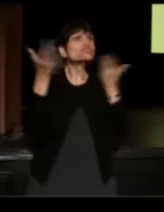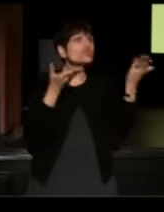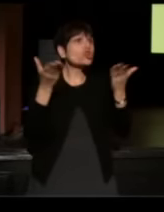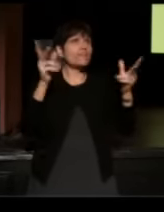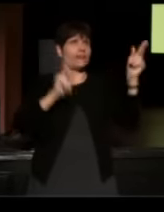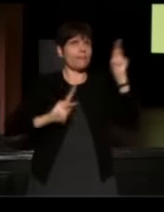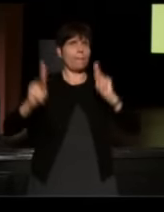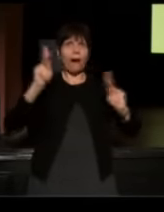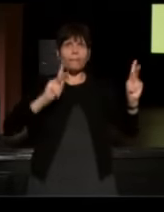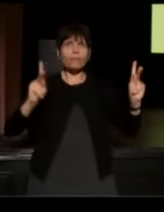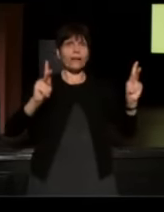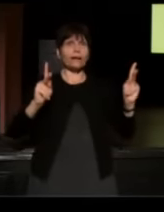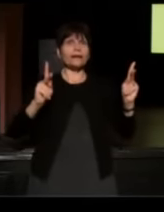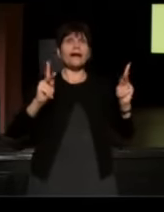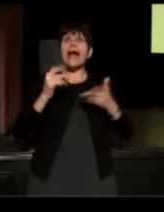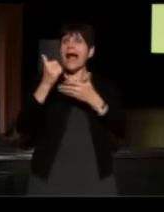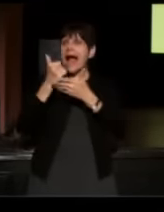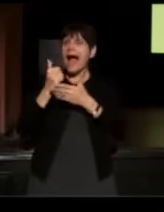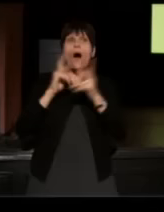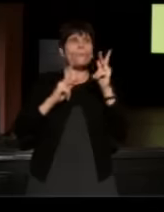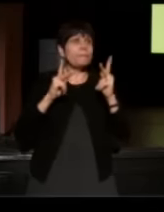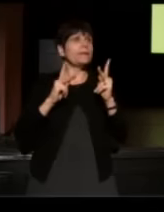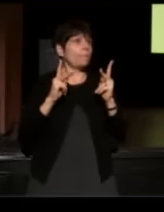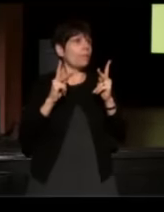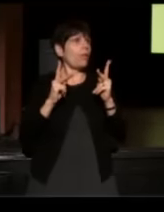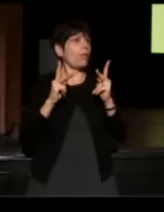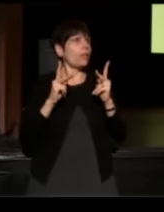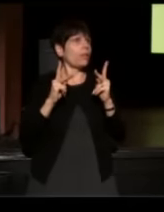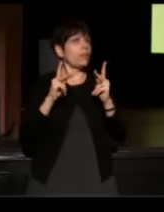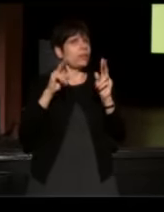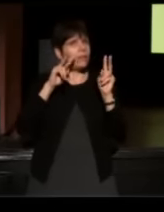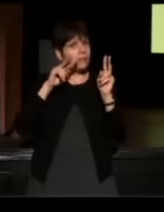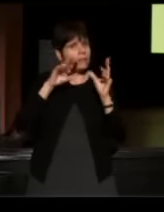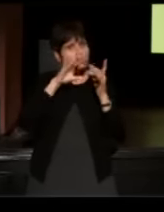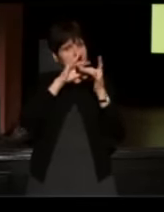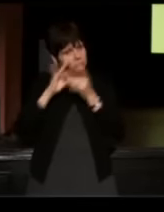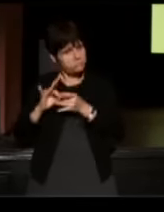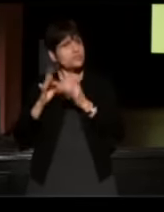to help people get out stories. One of the things we're doing which I'd love to have you guys think about